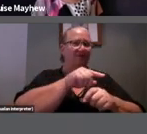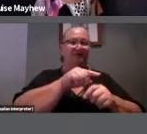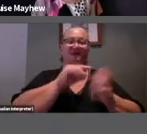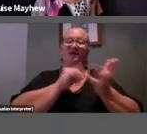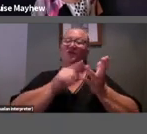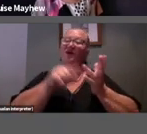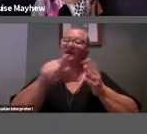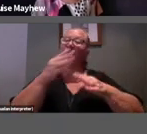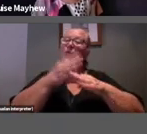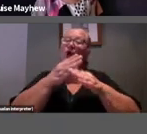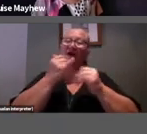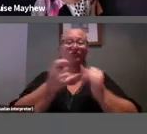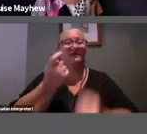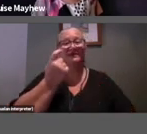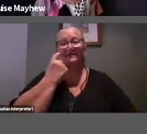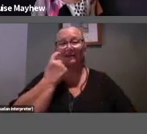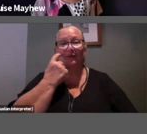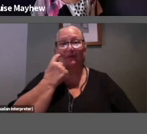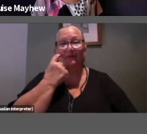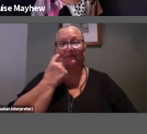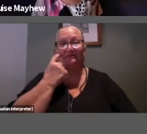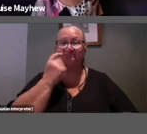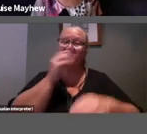really very simple, left or right?